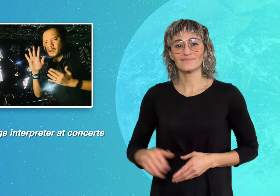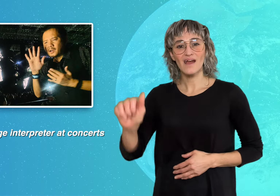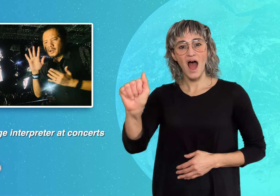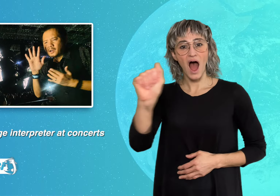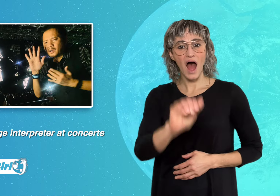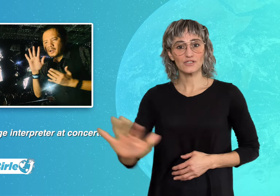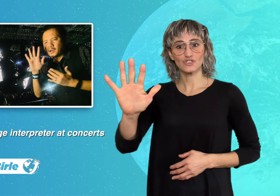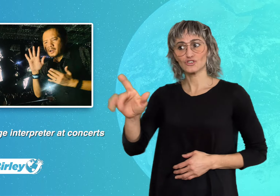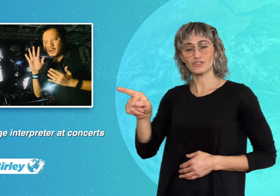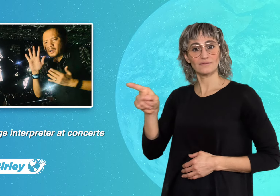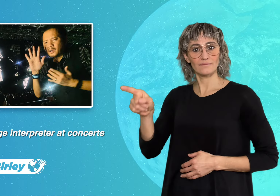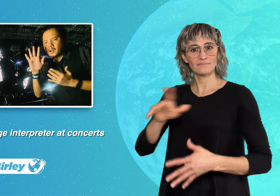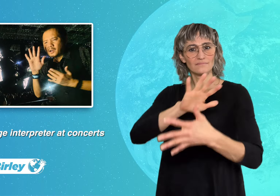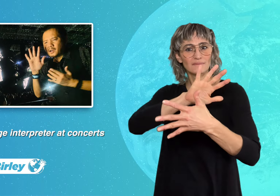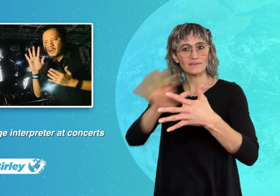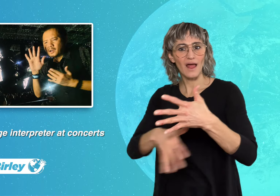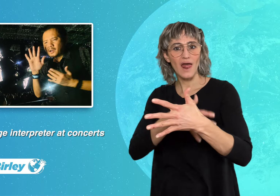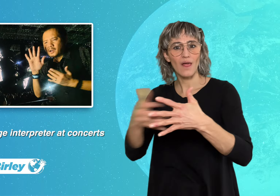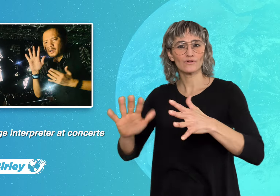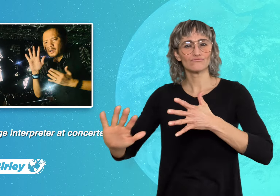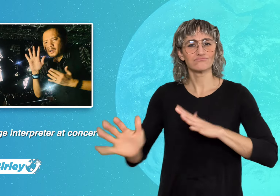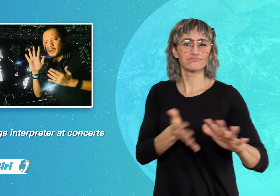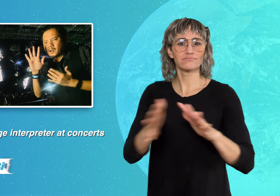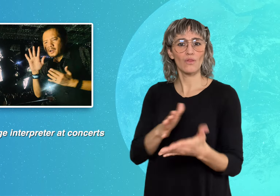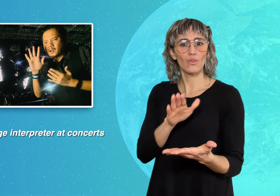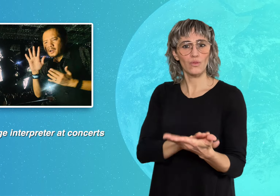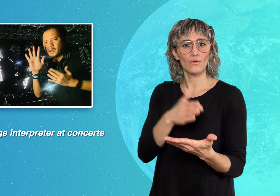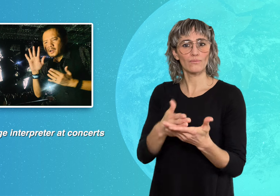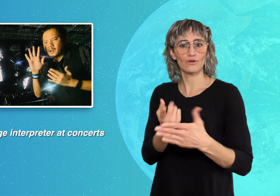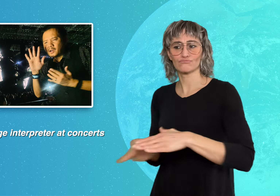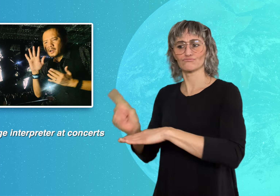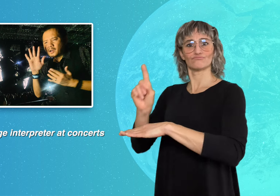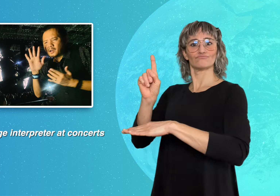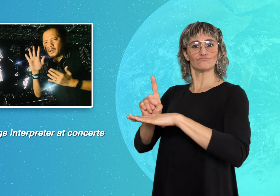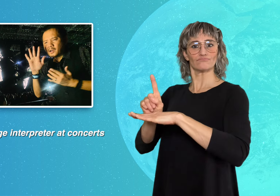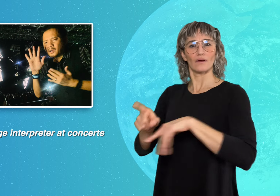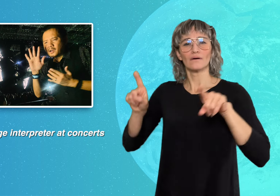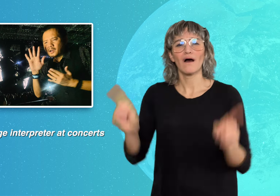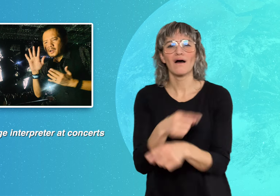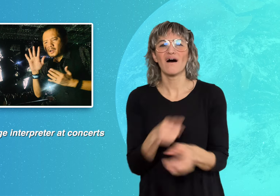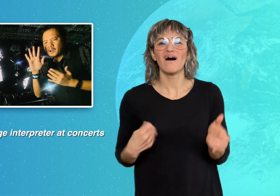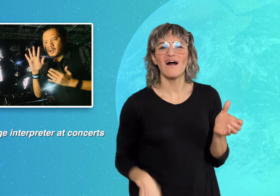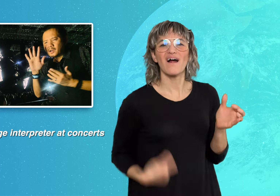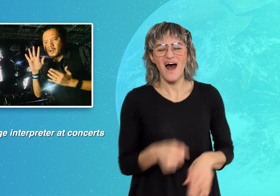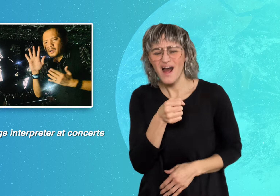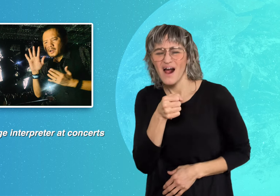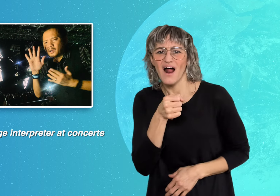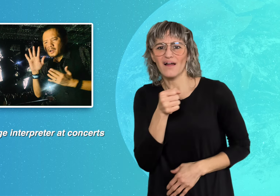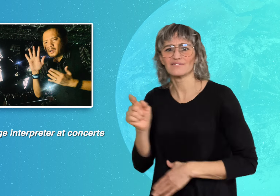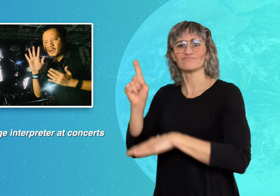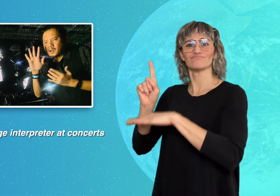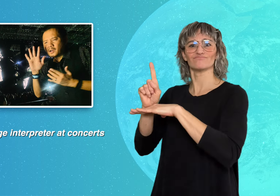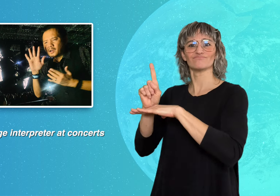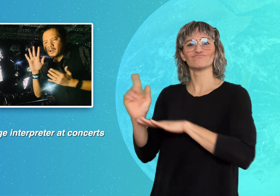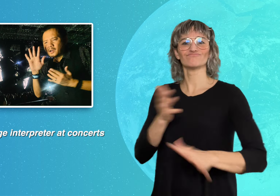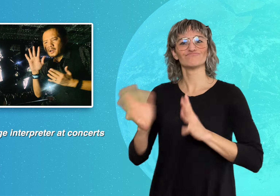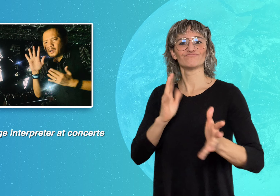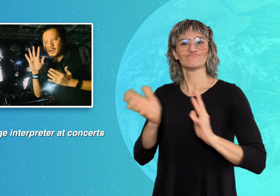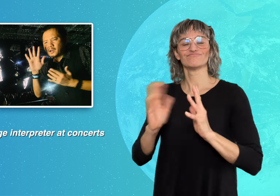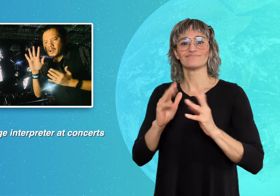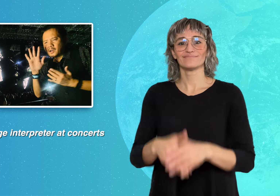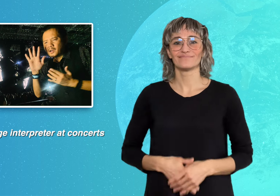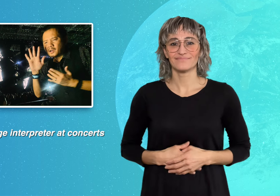Sign language interpreter at concerts